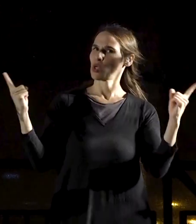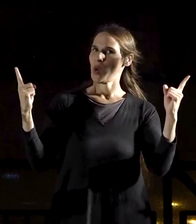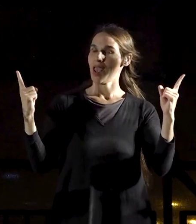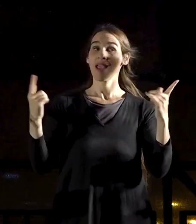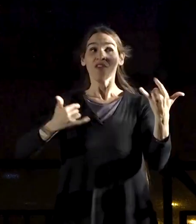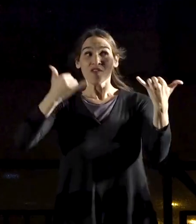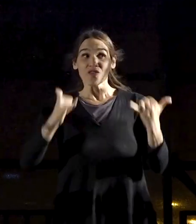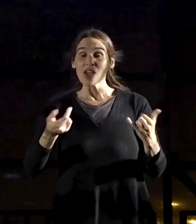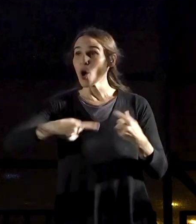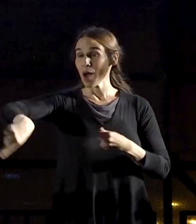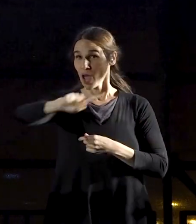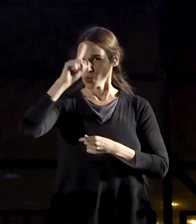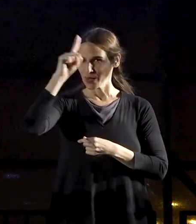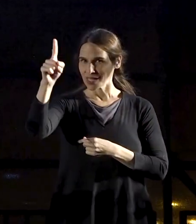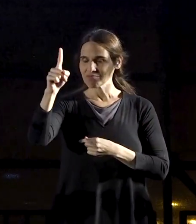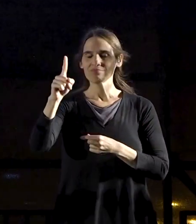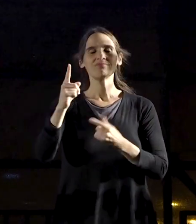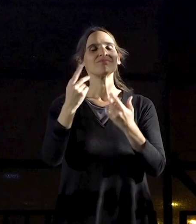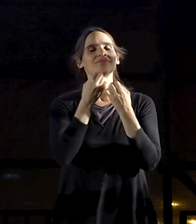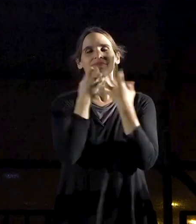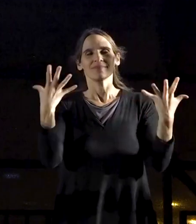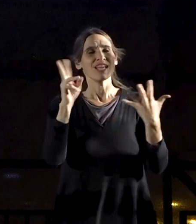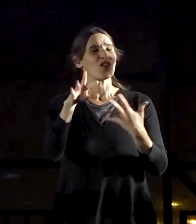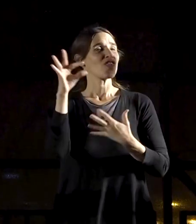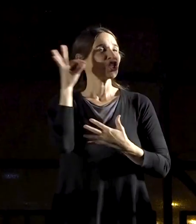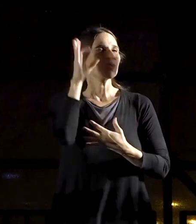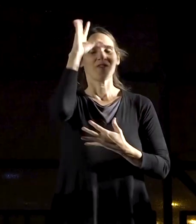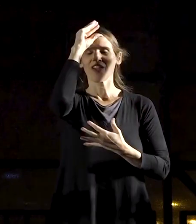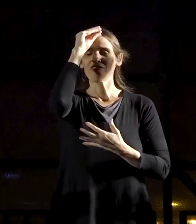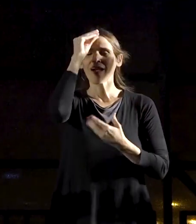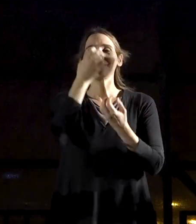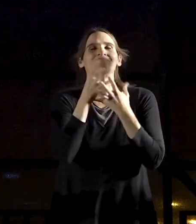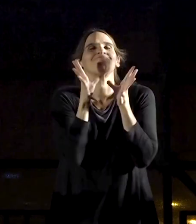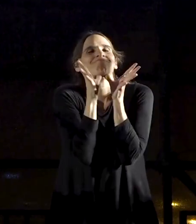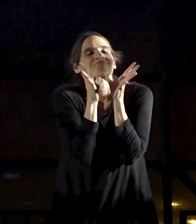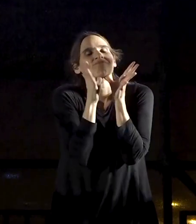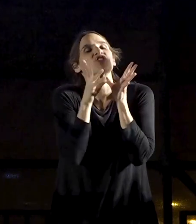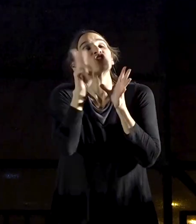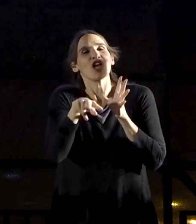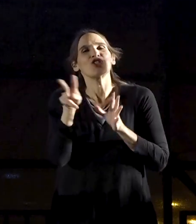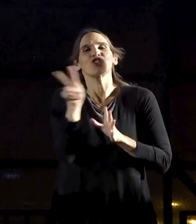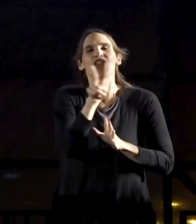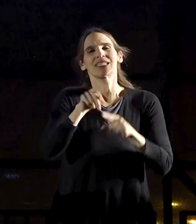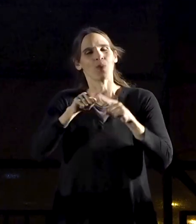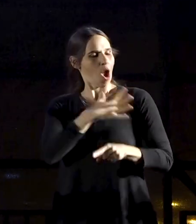Today we know that we are blessed with dedicated men and women who possess both types of courage.